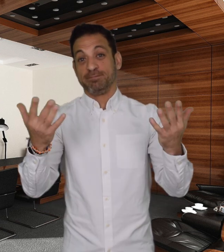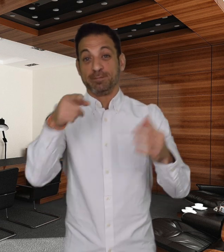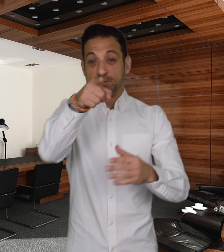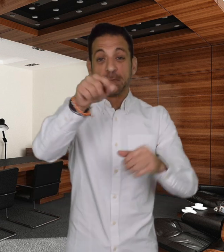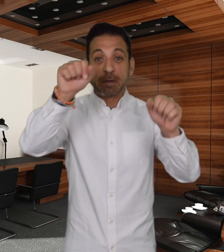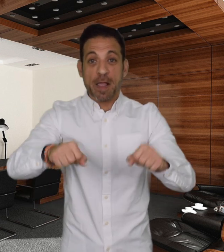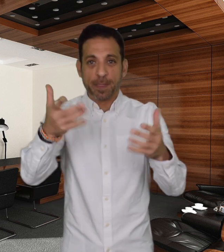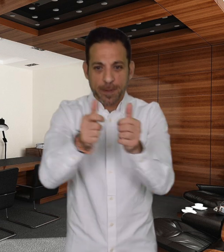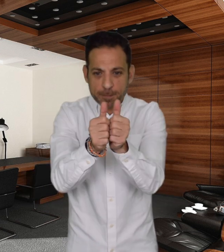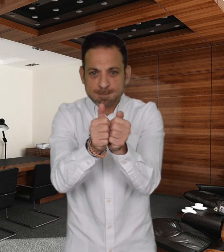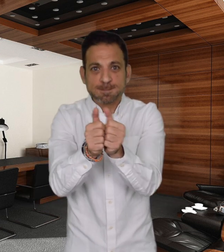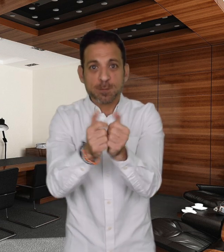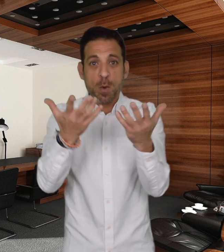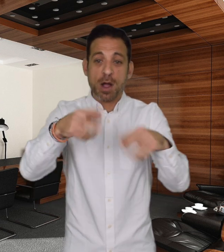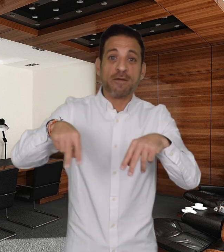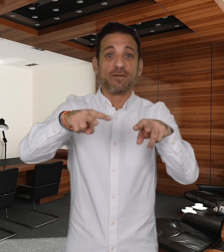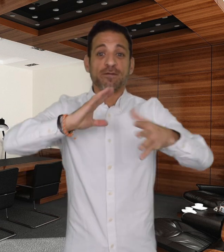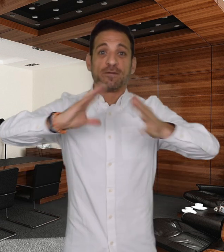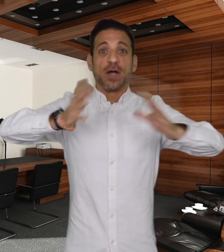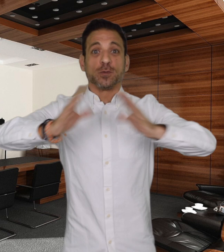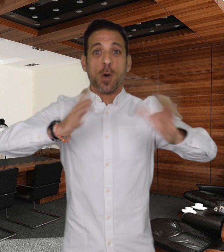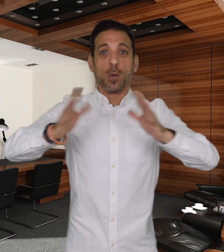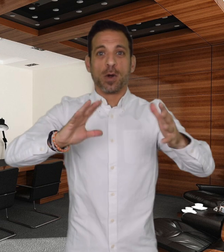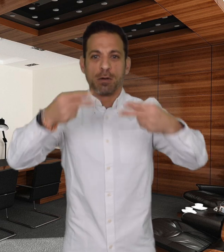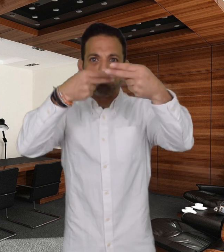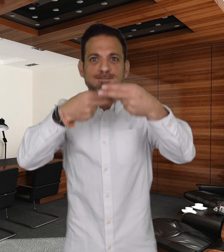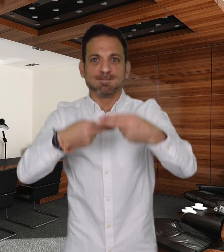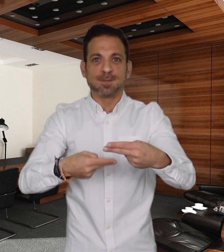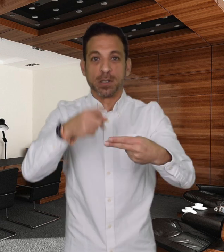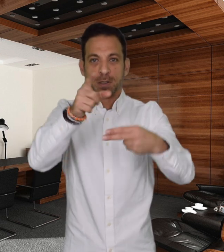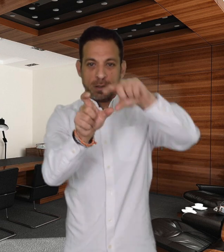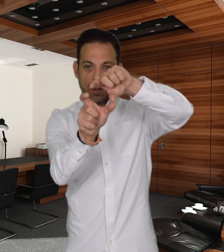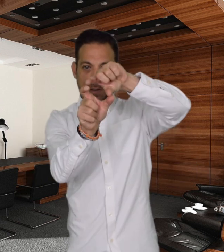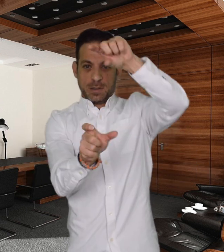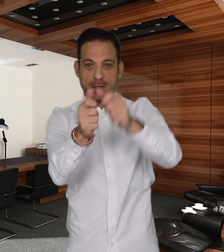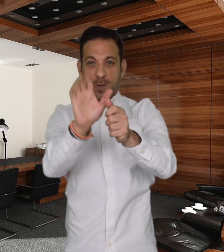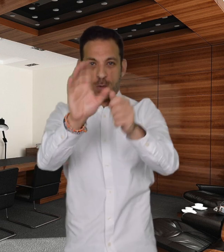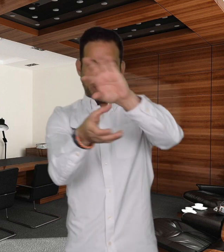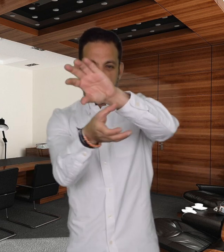You can email your text or video comments